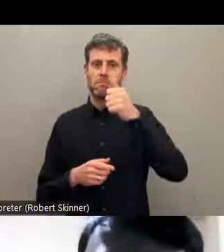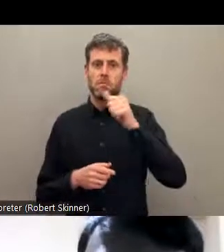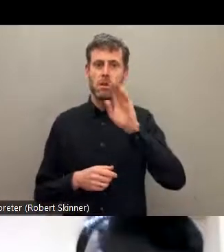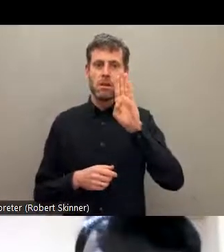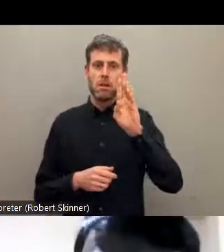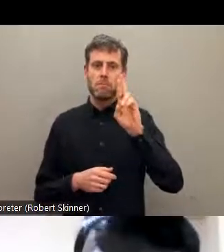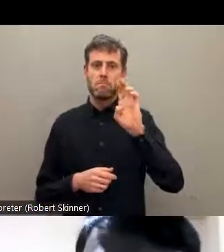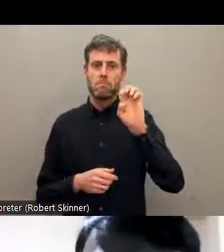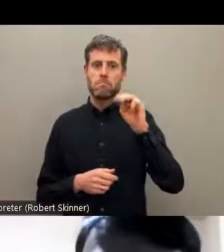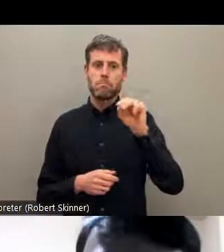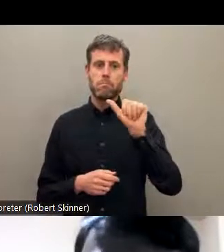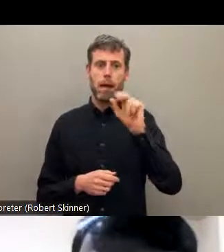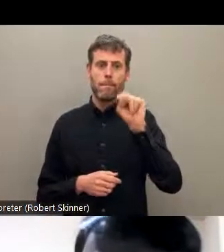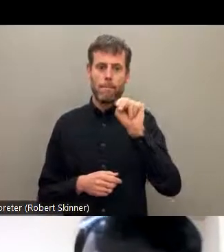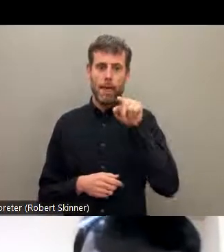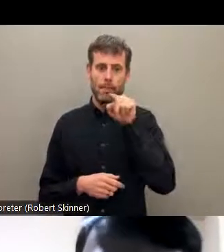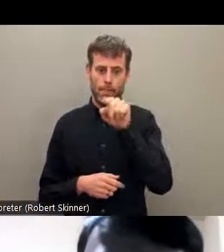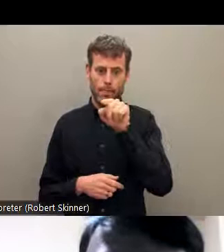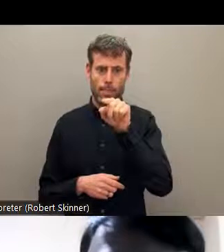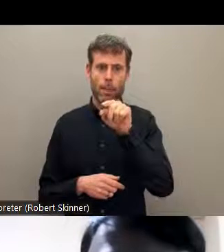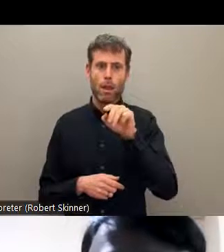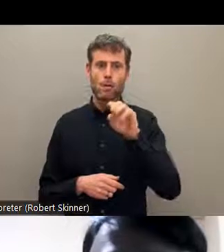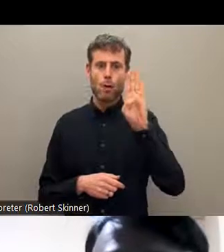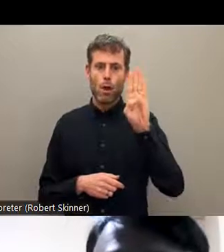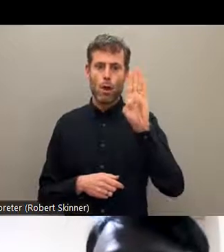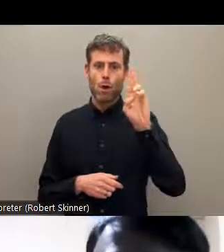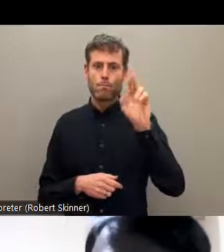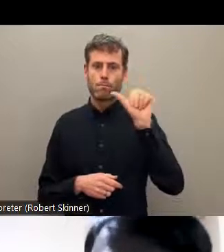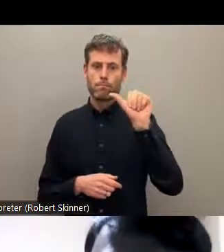the downlevel they are